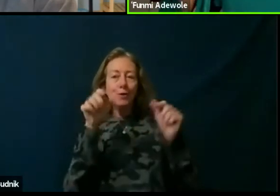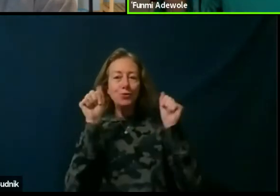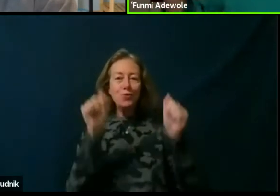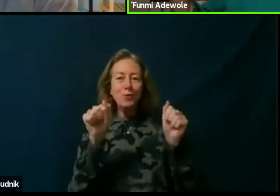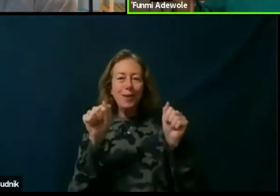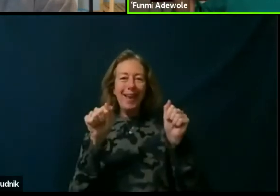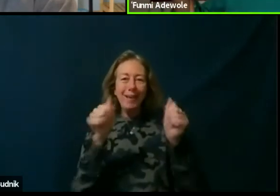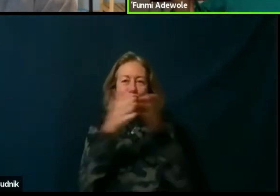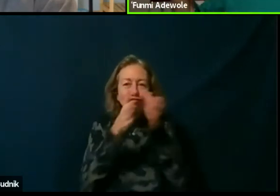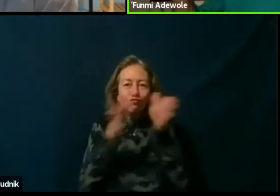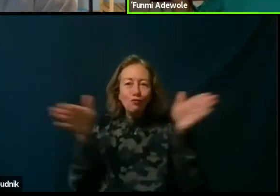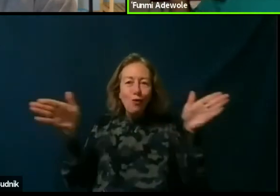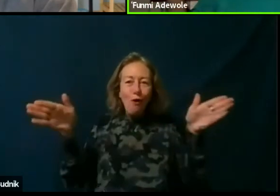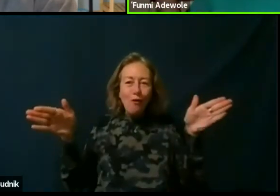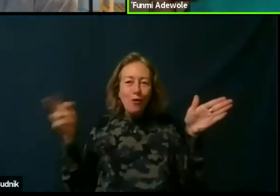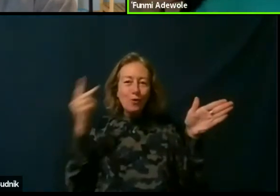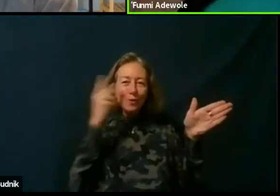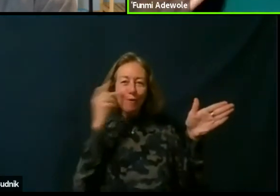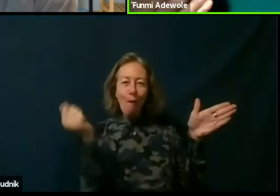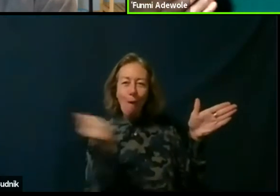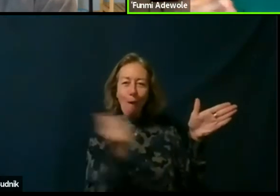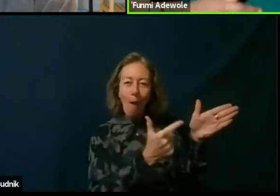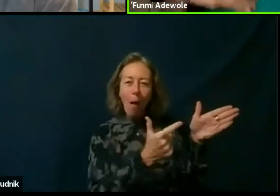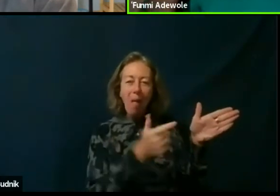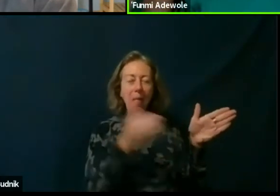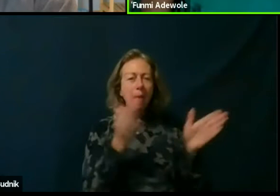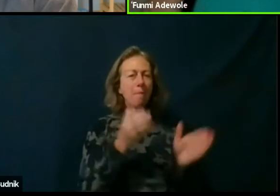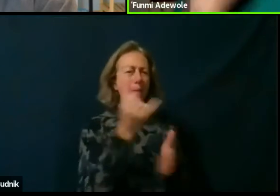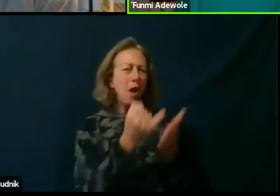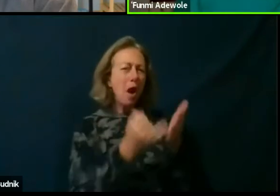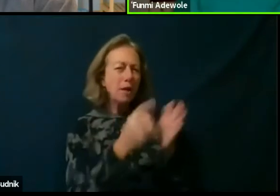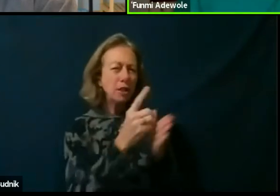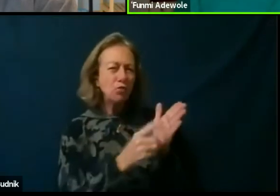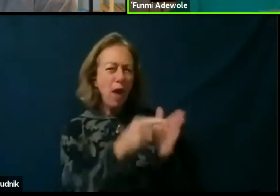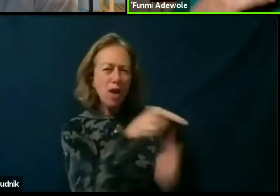overview, that maybe the artistic director, because they are so engaged,